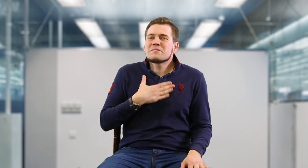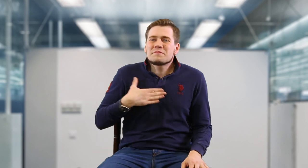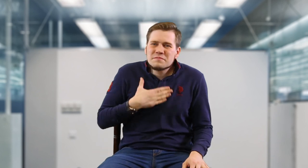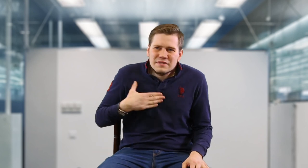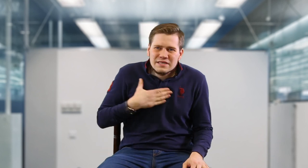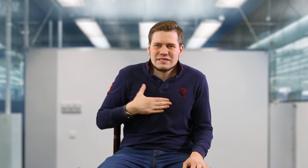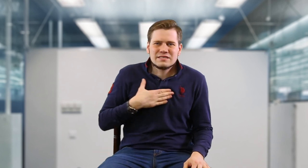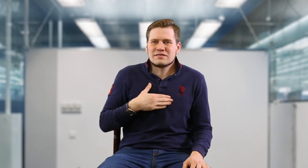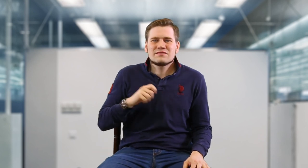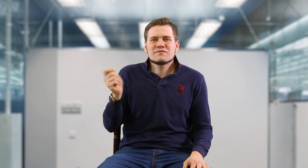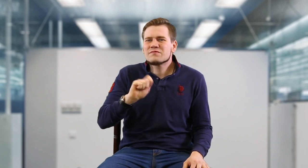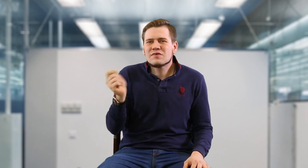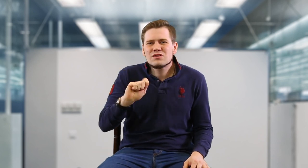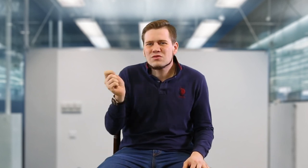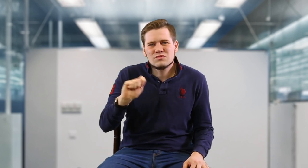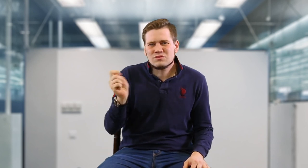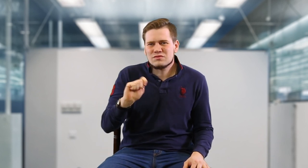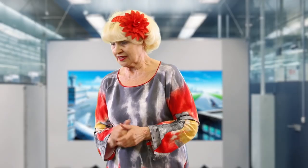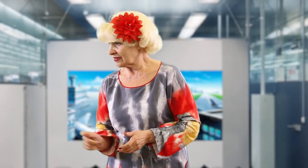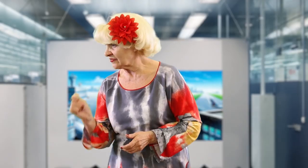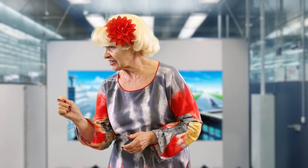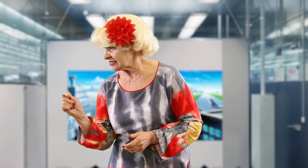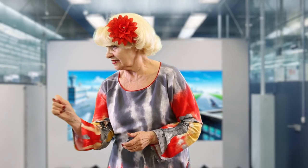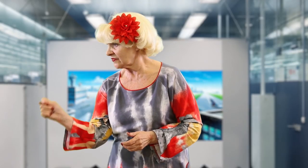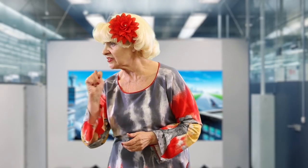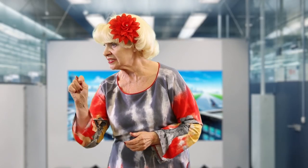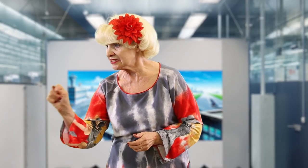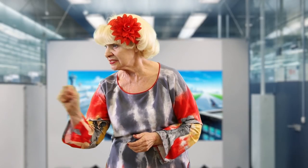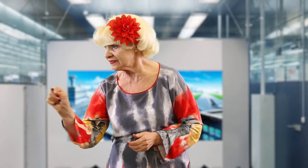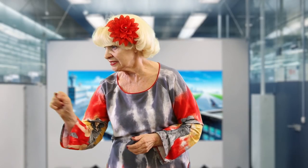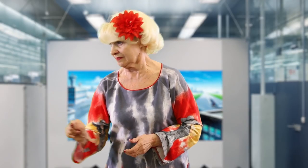[Deaf Man]: Please, I need to use the restroom. [Interpreter]: He’s flipping you off!